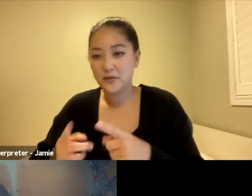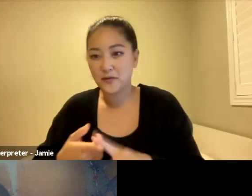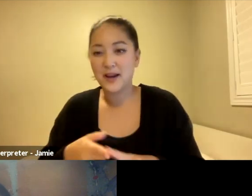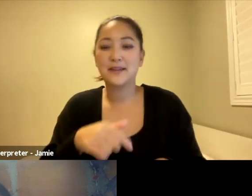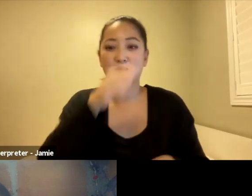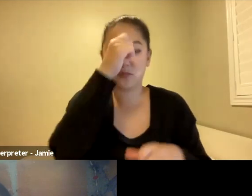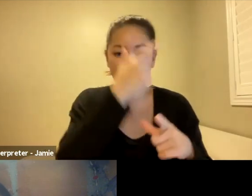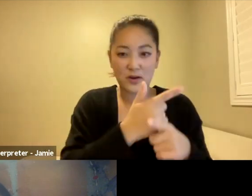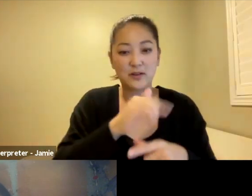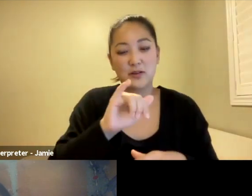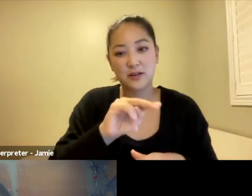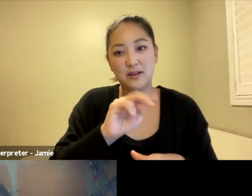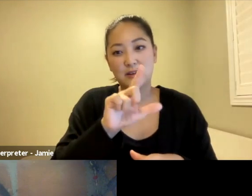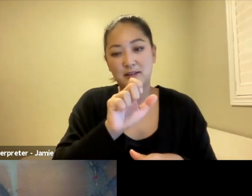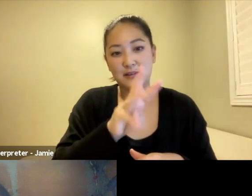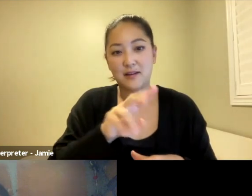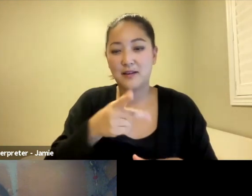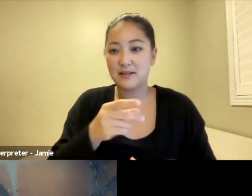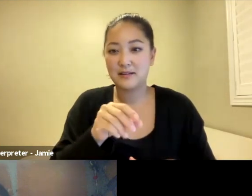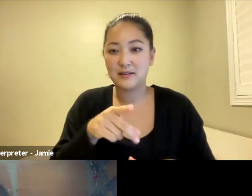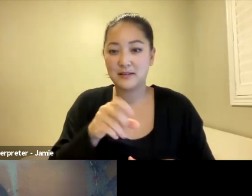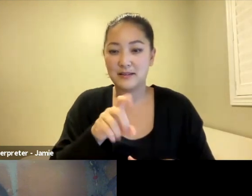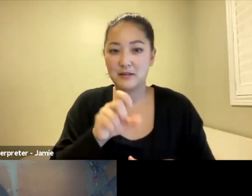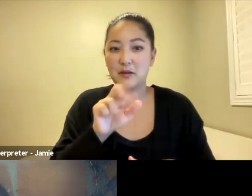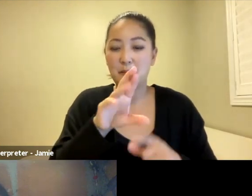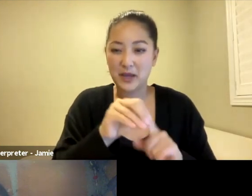and I was just wondering if you could speak to...